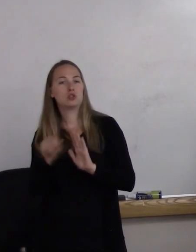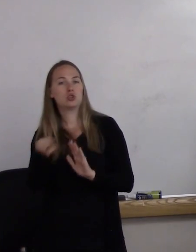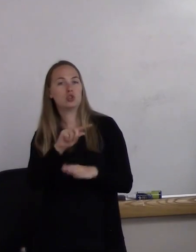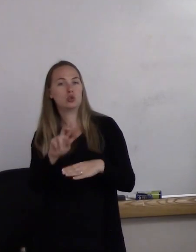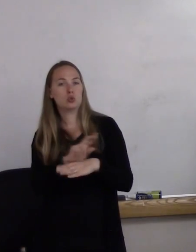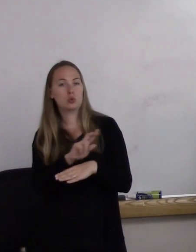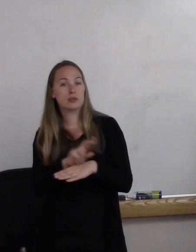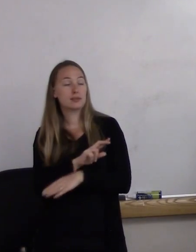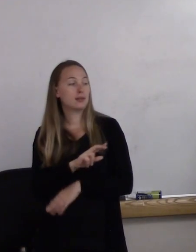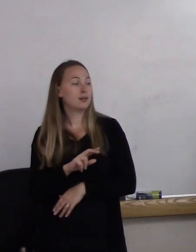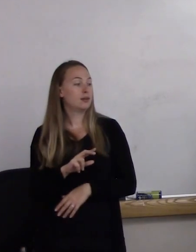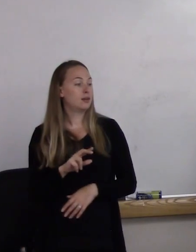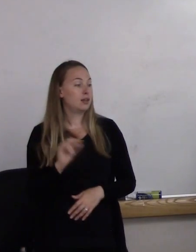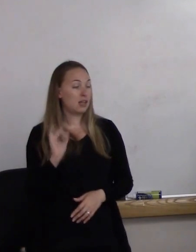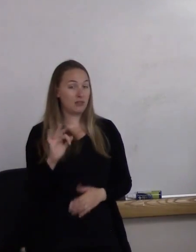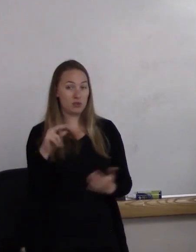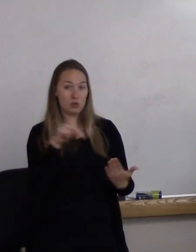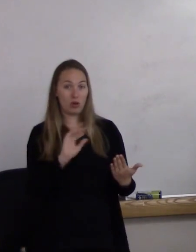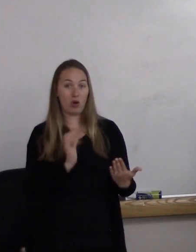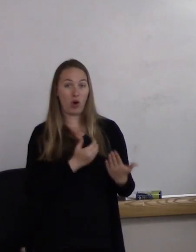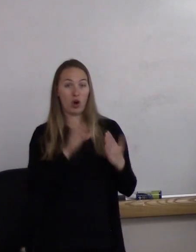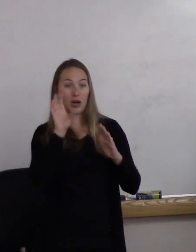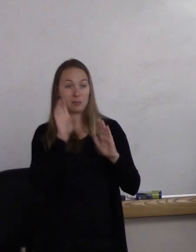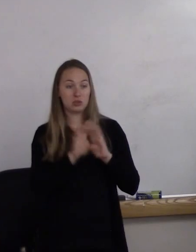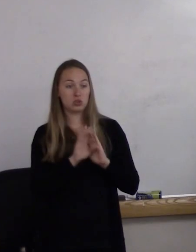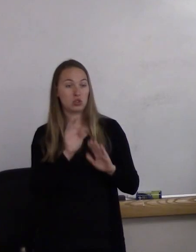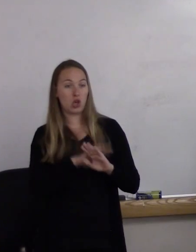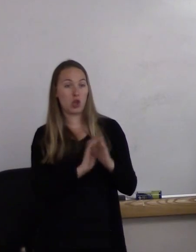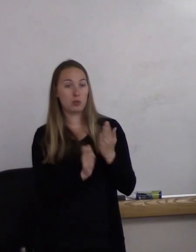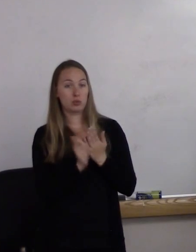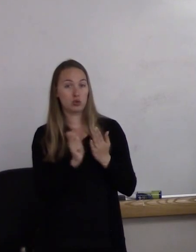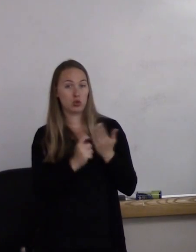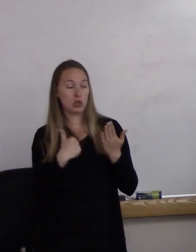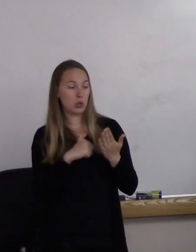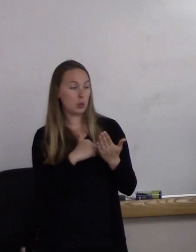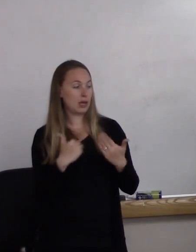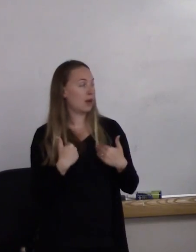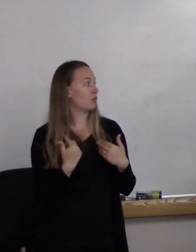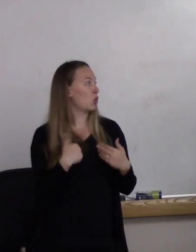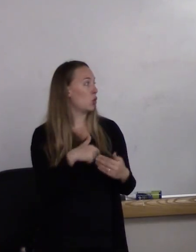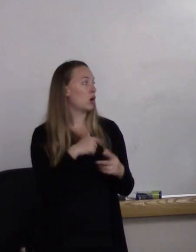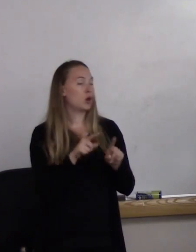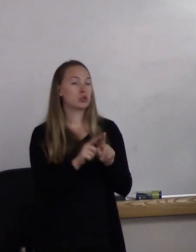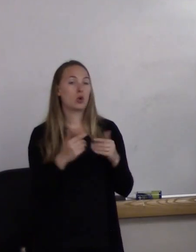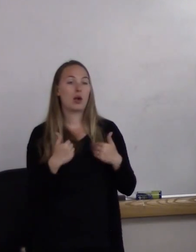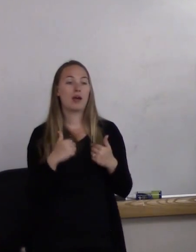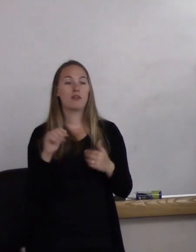And if you look at our images on our brochure which we have, we also have an LGBT aging resource guide,